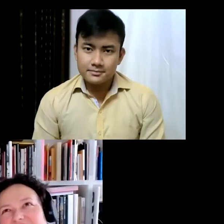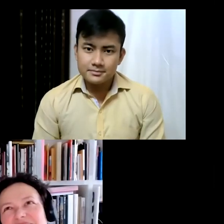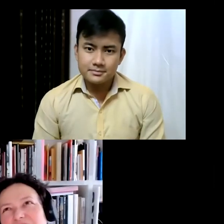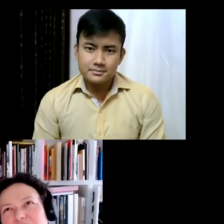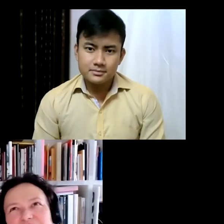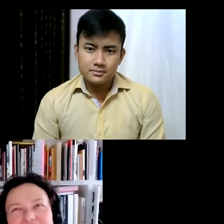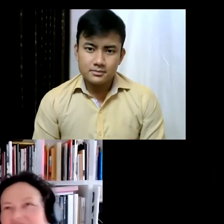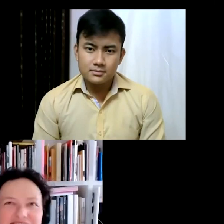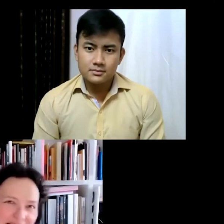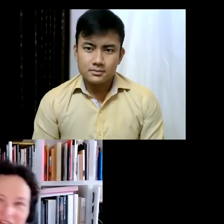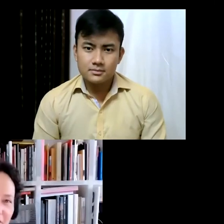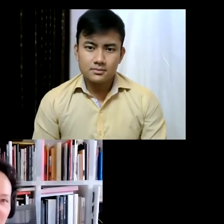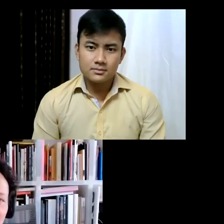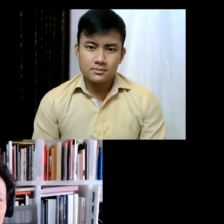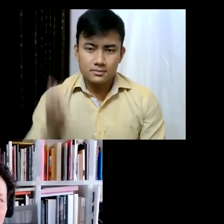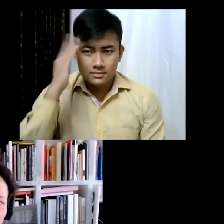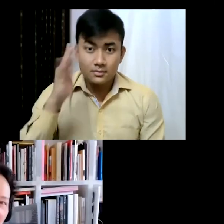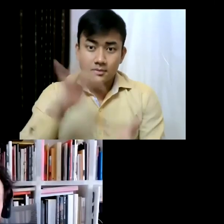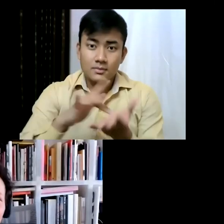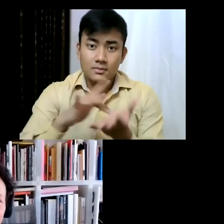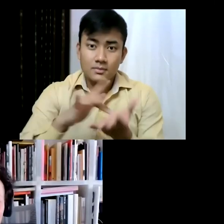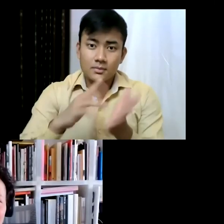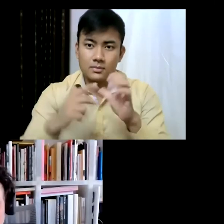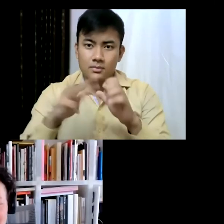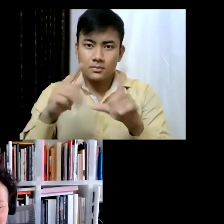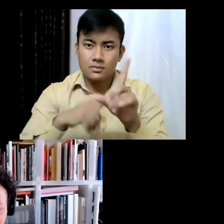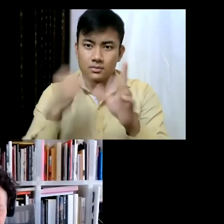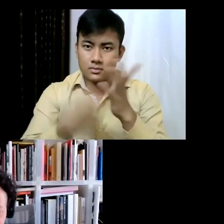think New York... yes in New York you can have food from all over the world and it's delicious,